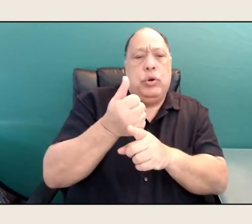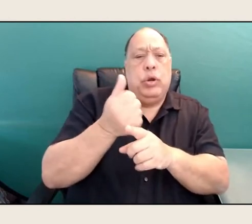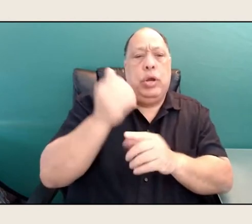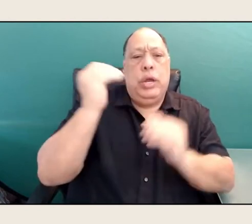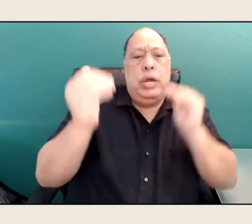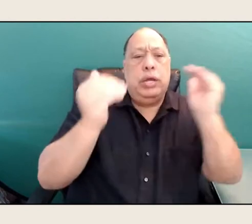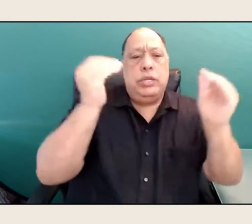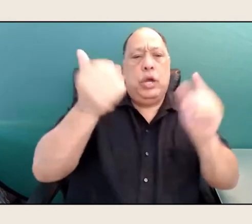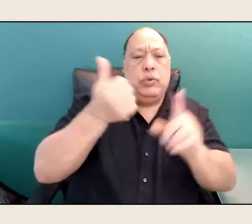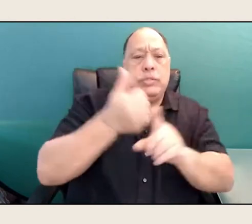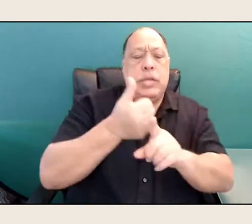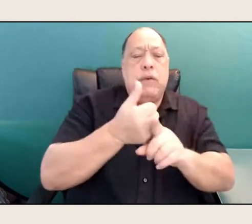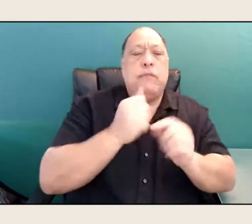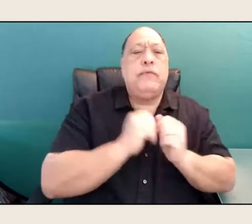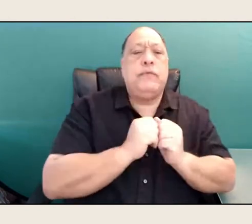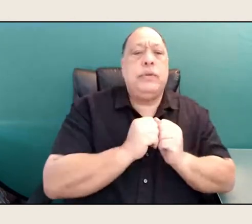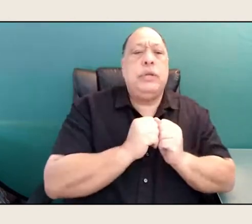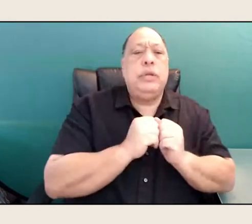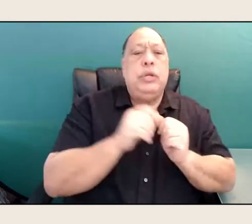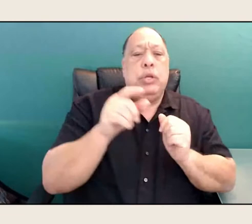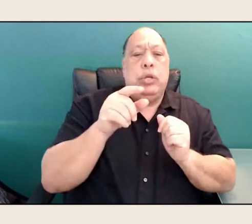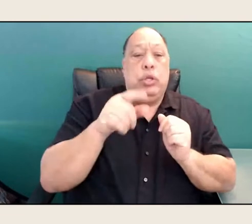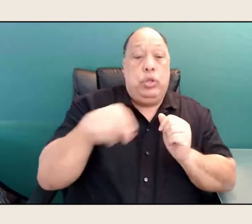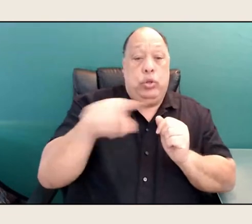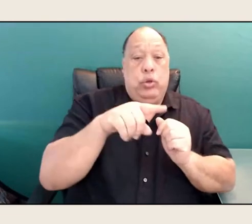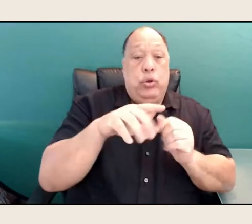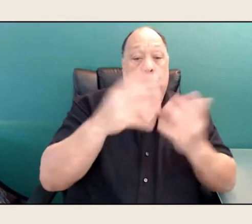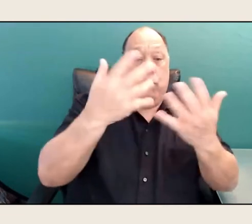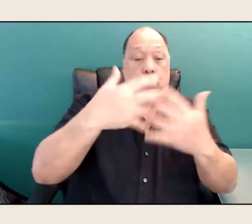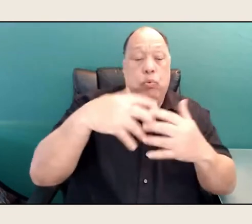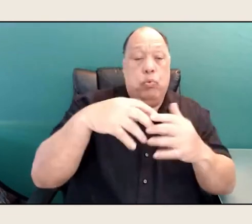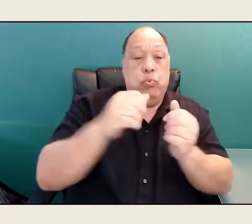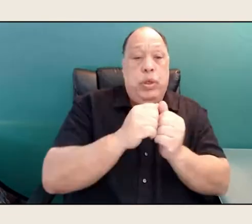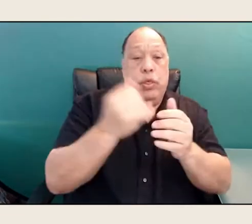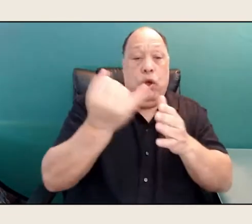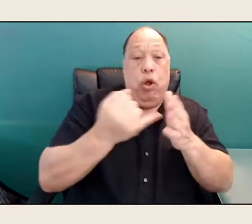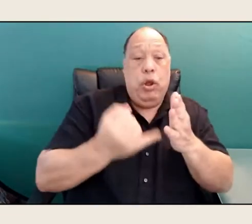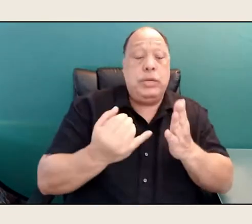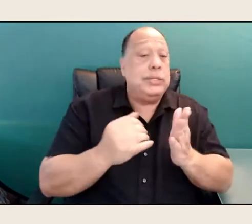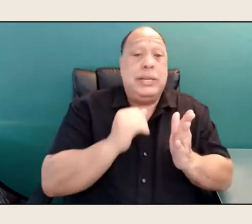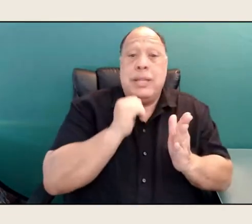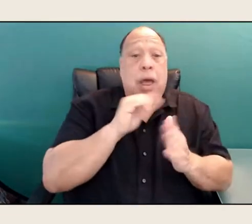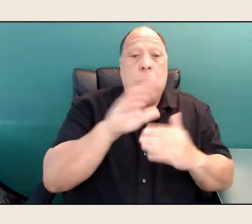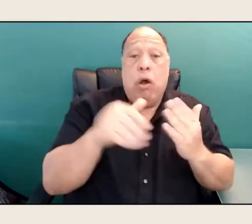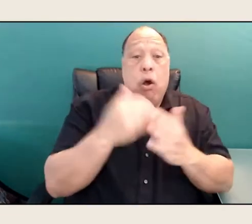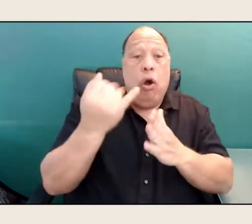and you're with artists, and not only all artists, but they're all Native, from all over.